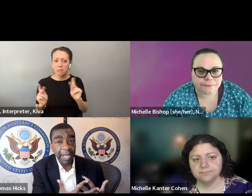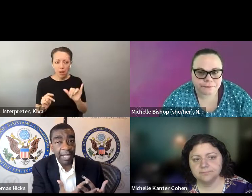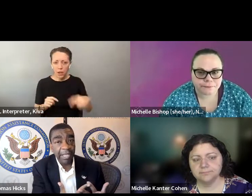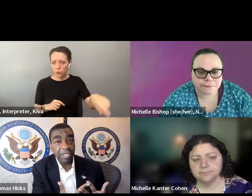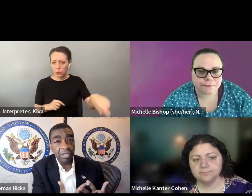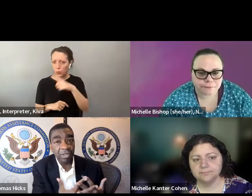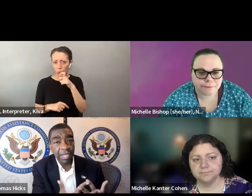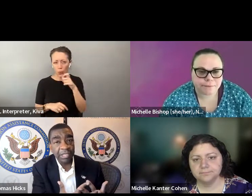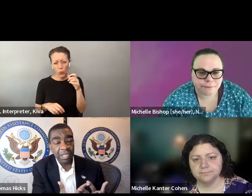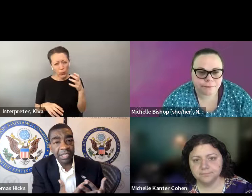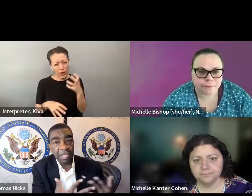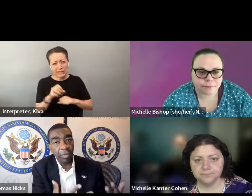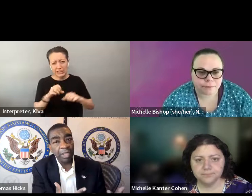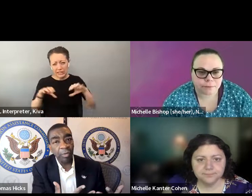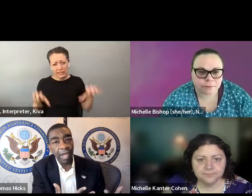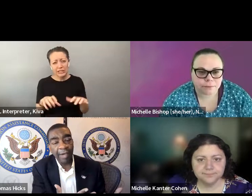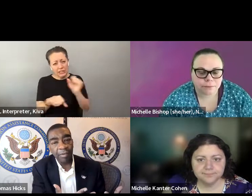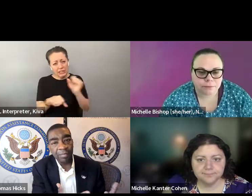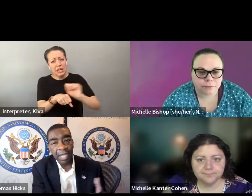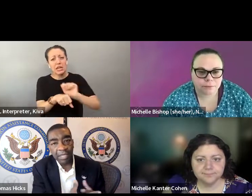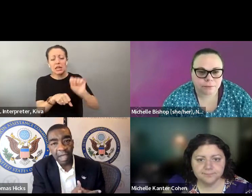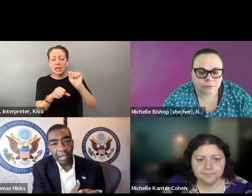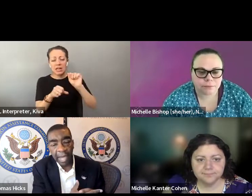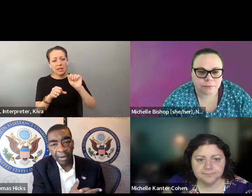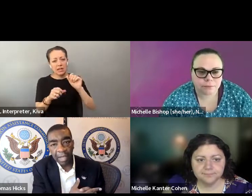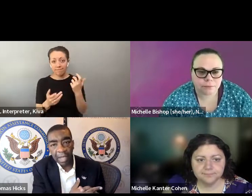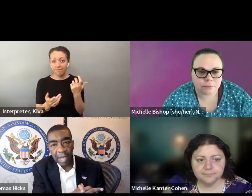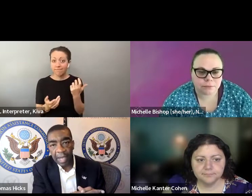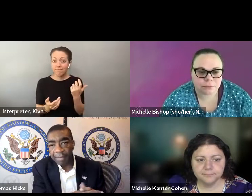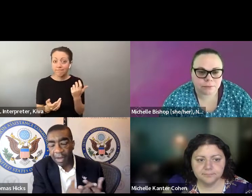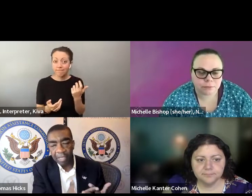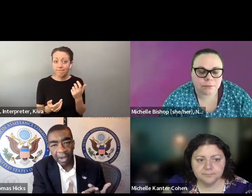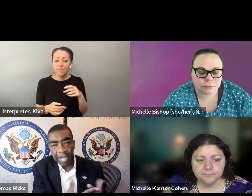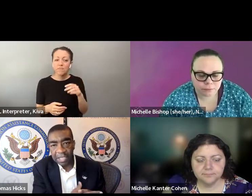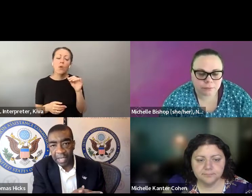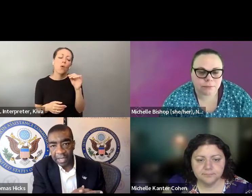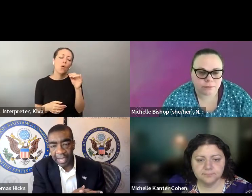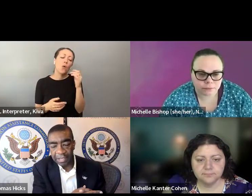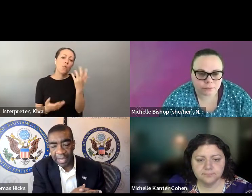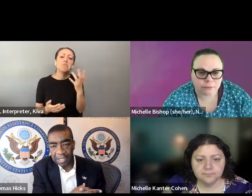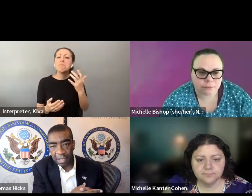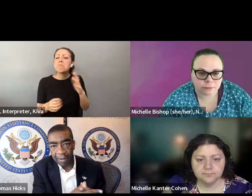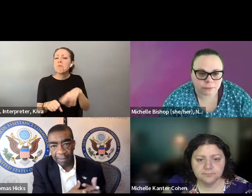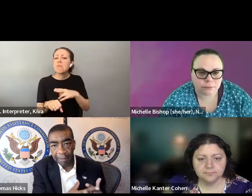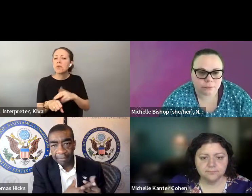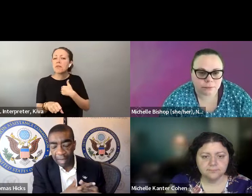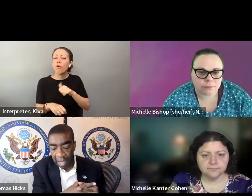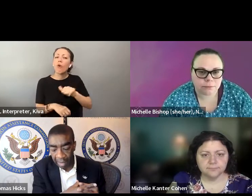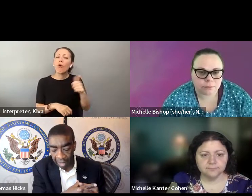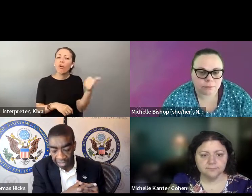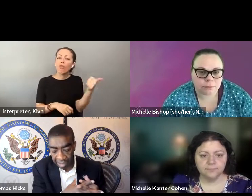believe that that only came about because of advocates like yourselves to have that implemented into the And I believe that that only came about because of advocates like yourselves to have that implemented into the legislation when when Haba was being talked about.